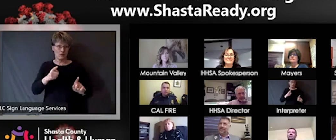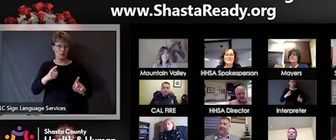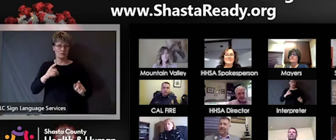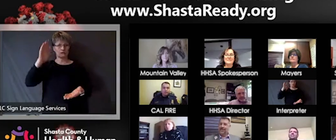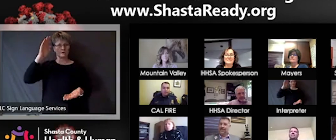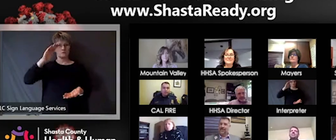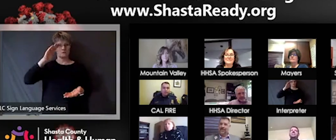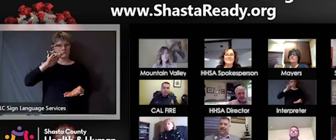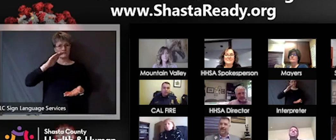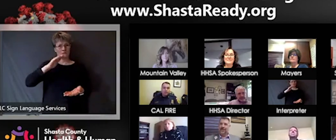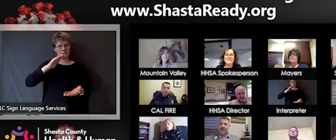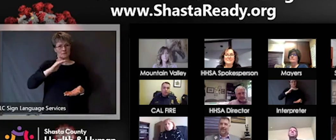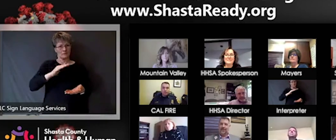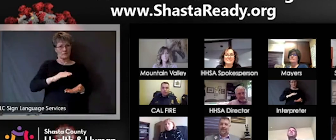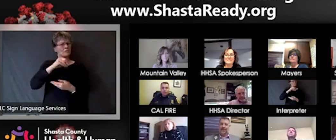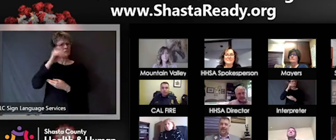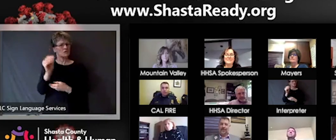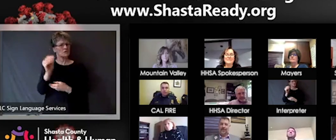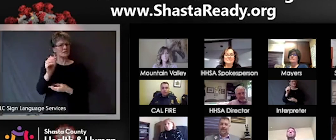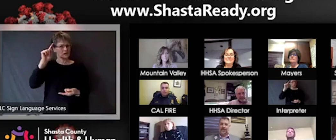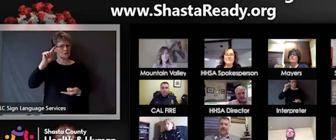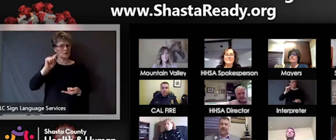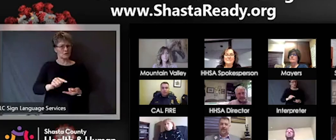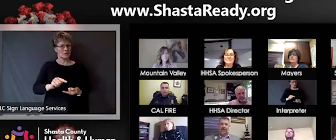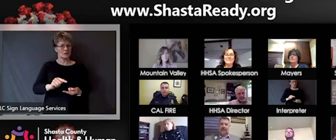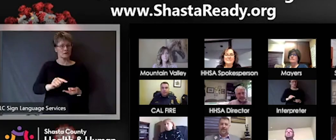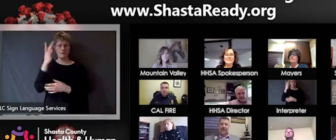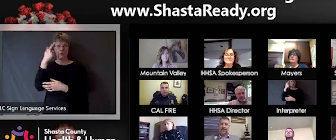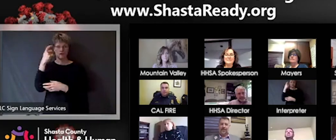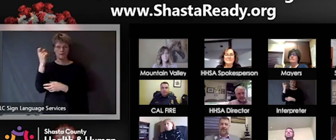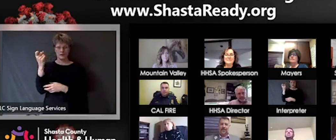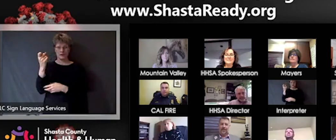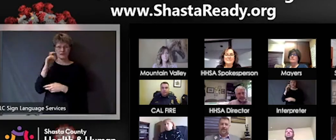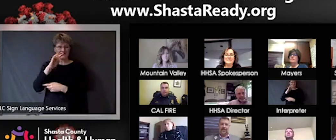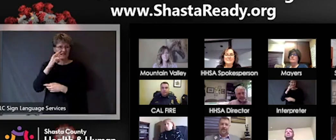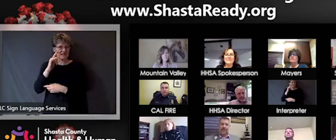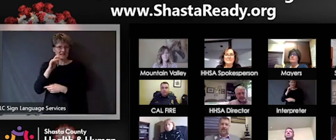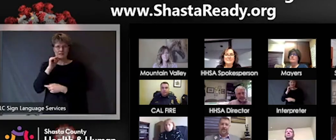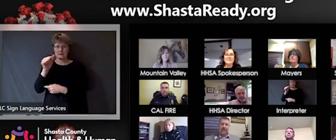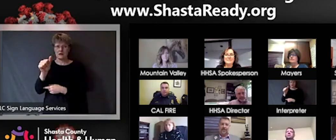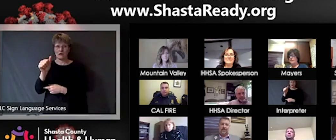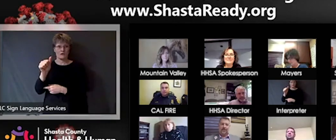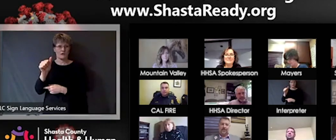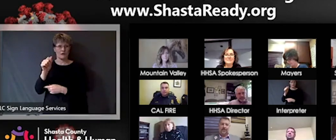out and about where people would see signs of abuse, Has Children and Family